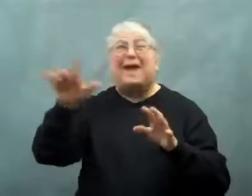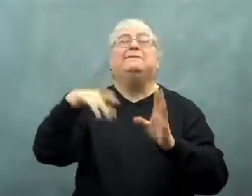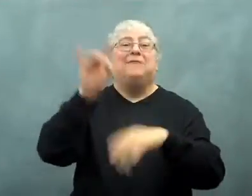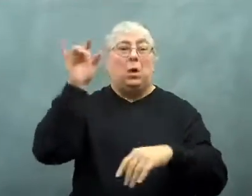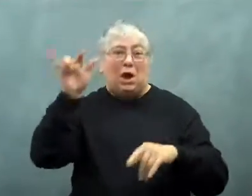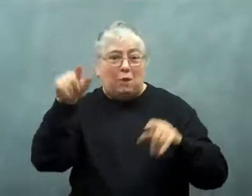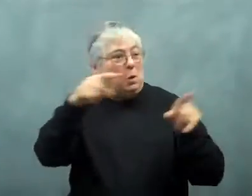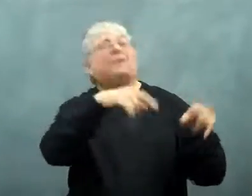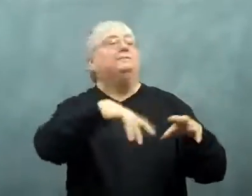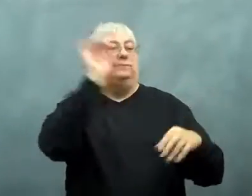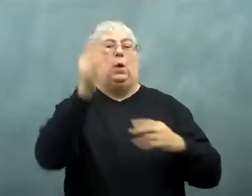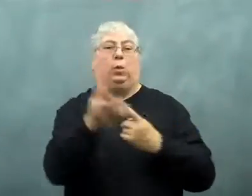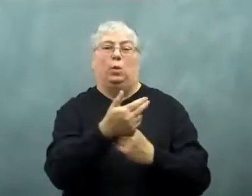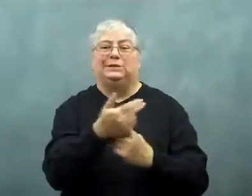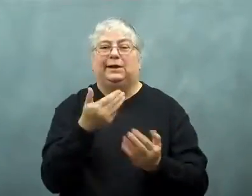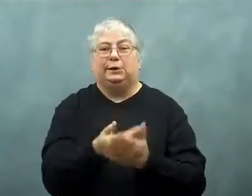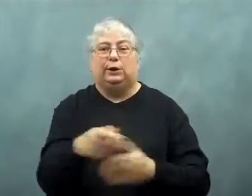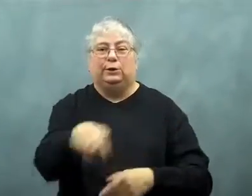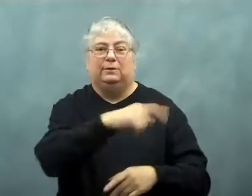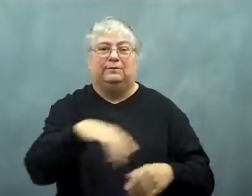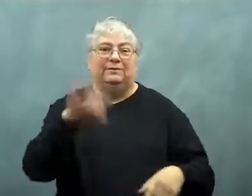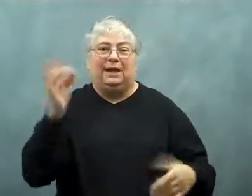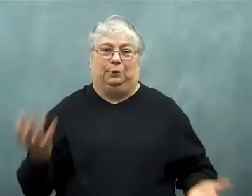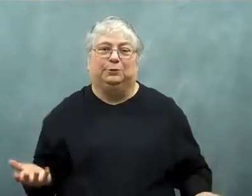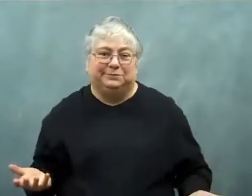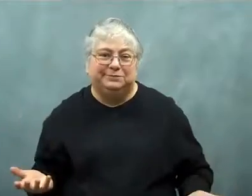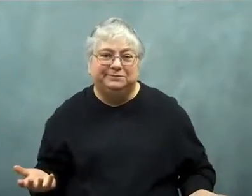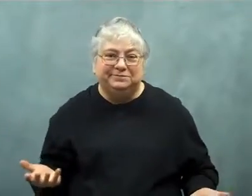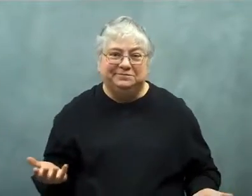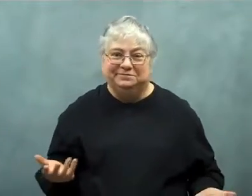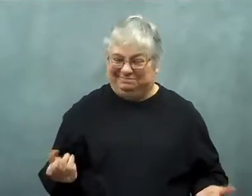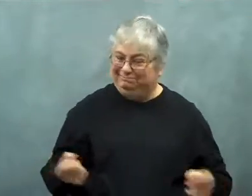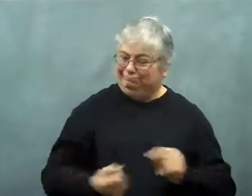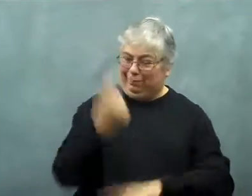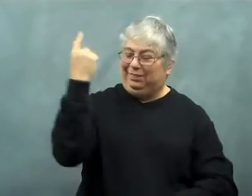So I found the airport that way, and then the hotel nearby.